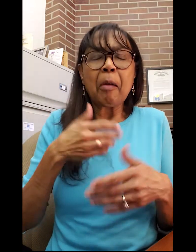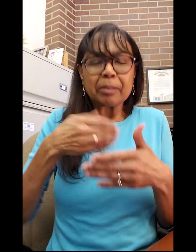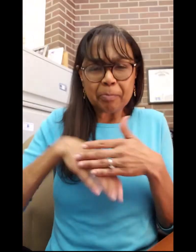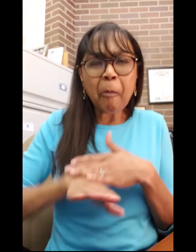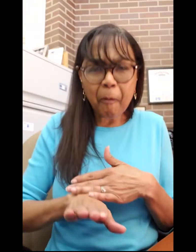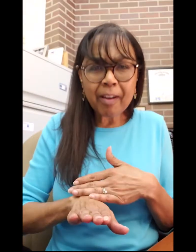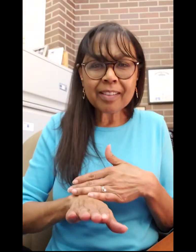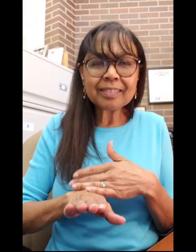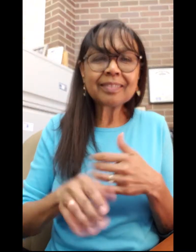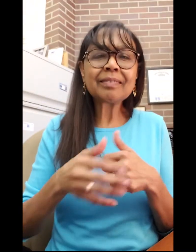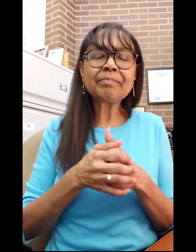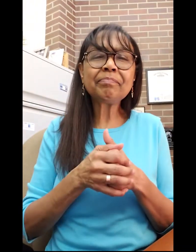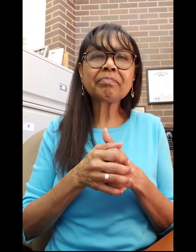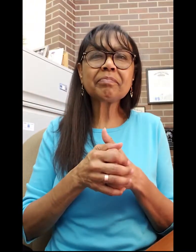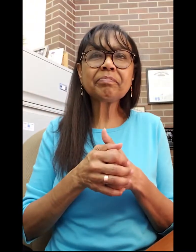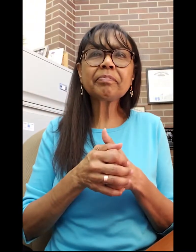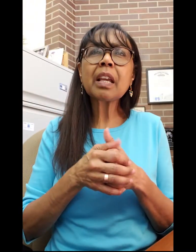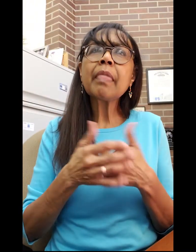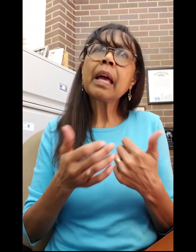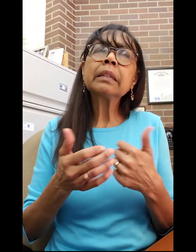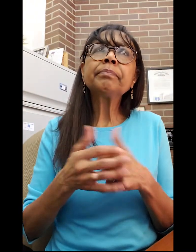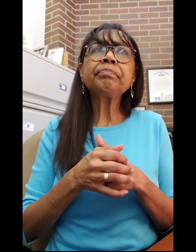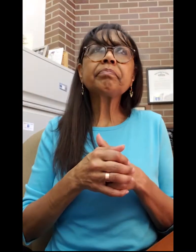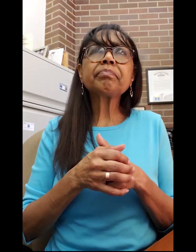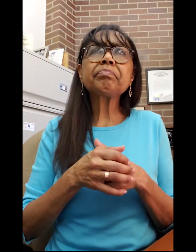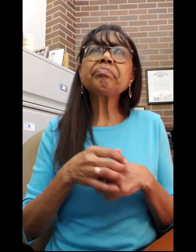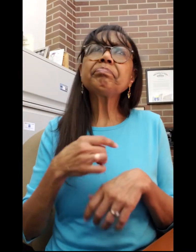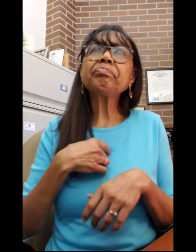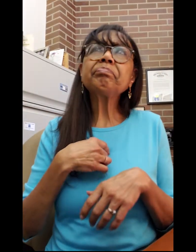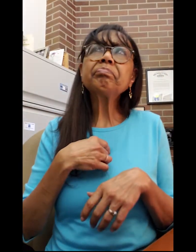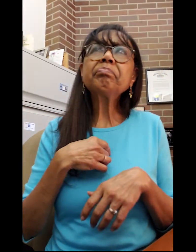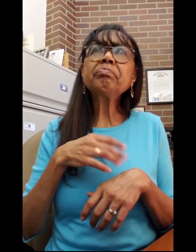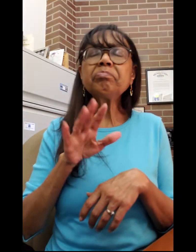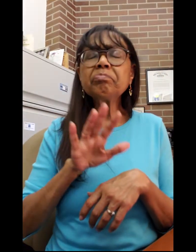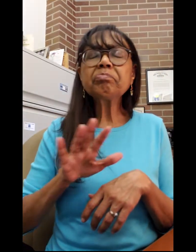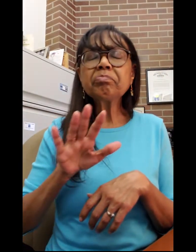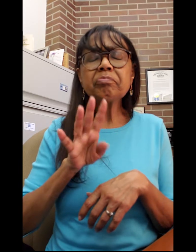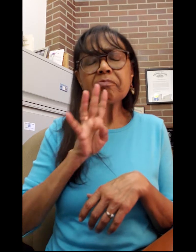Then, I was born.